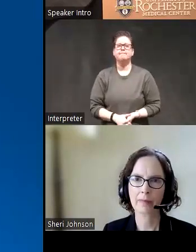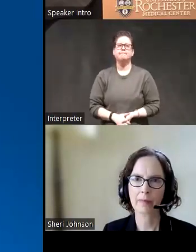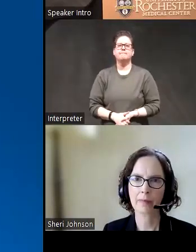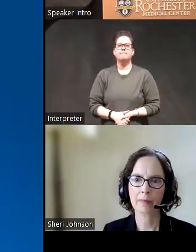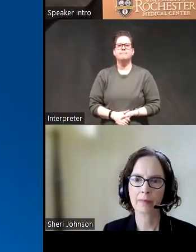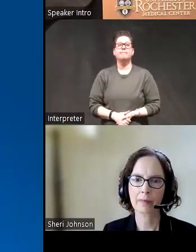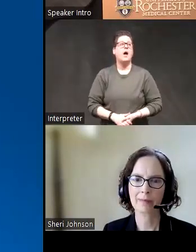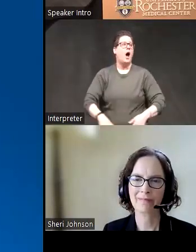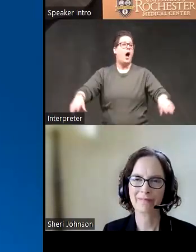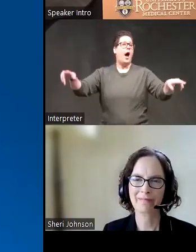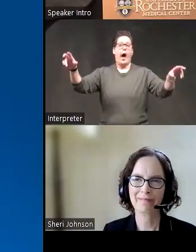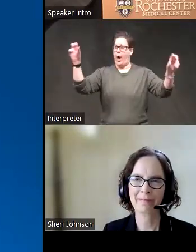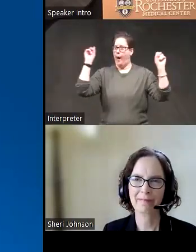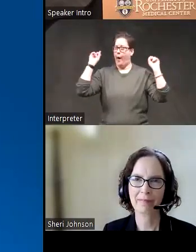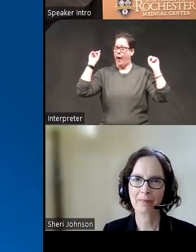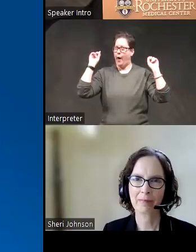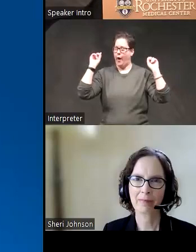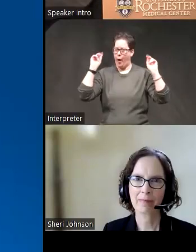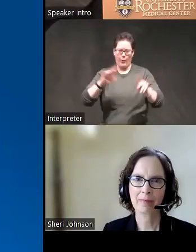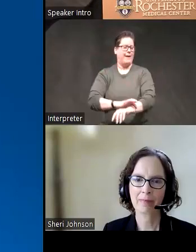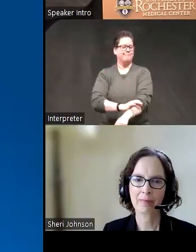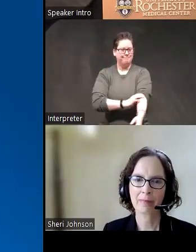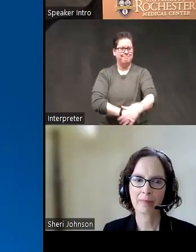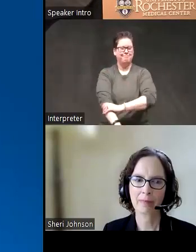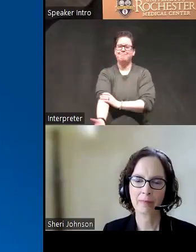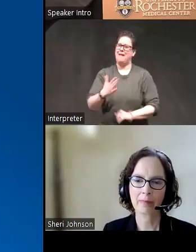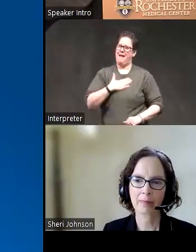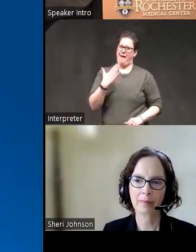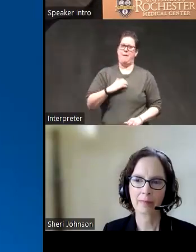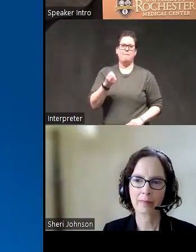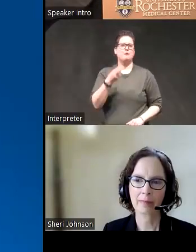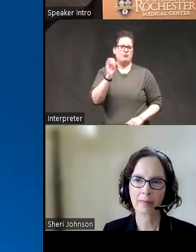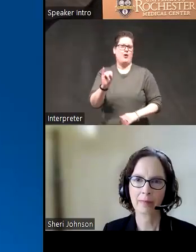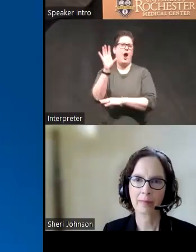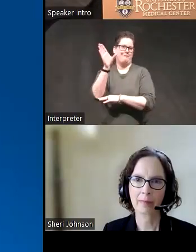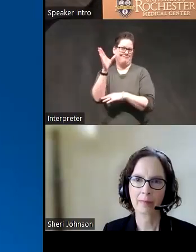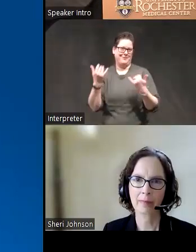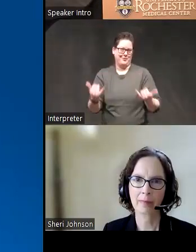um okay so uh I'm really glad to have Sherry Johnson presenting today I've known Sherry